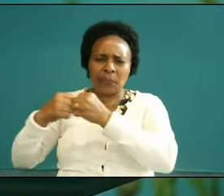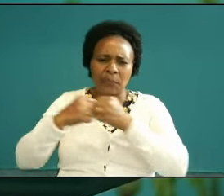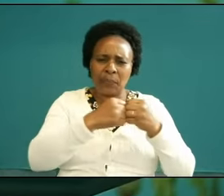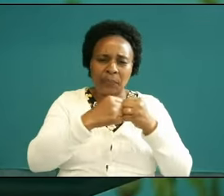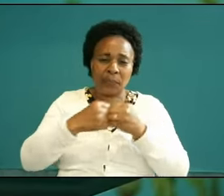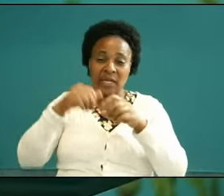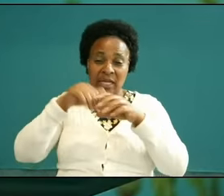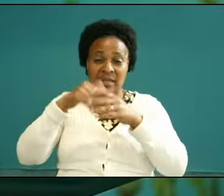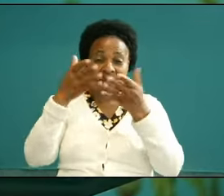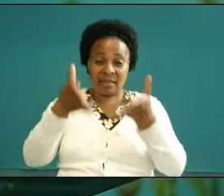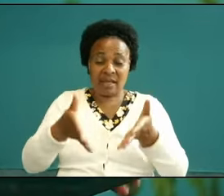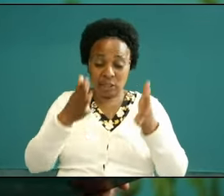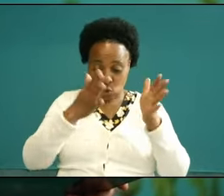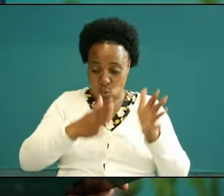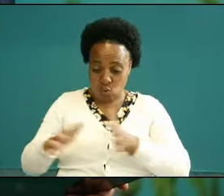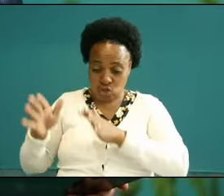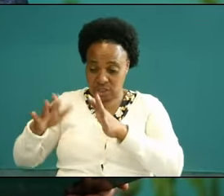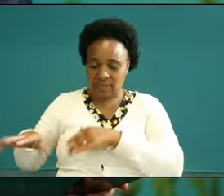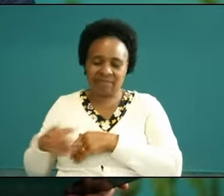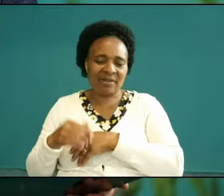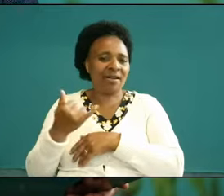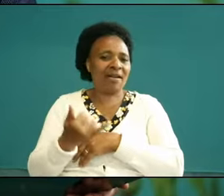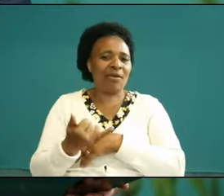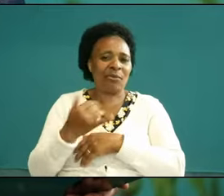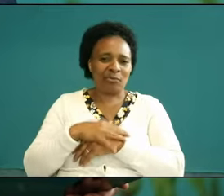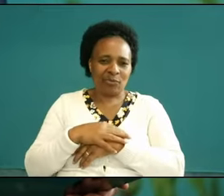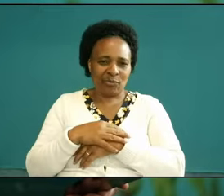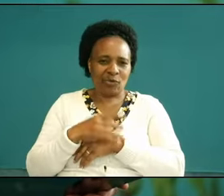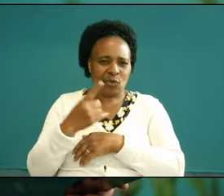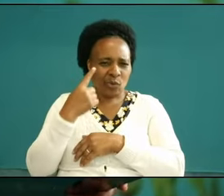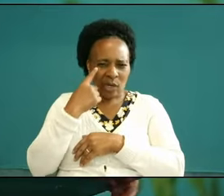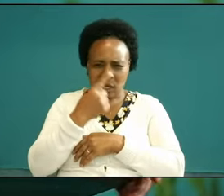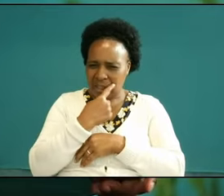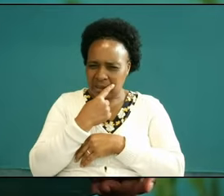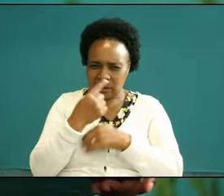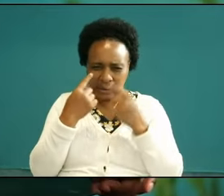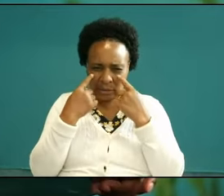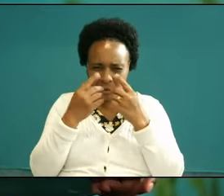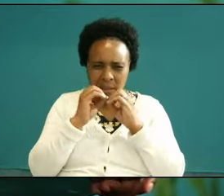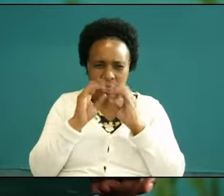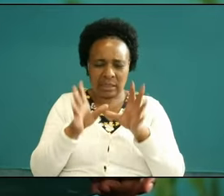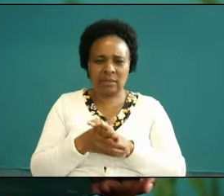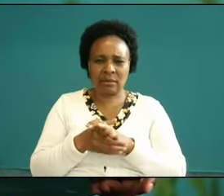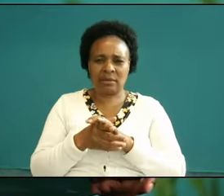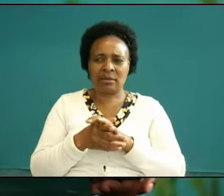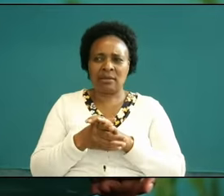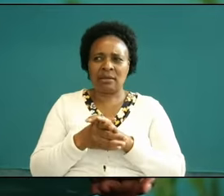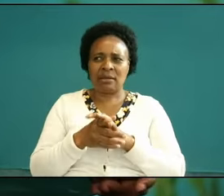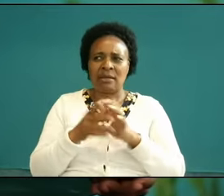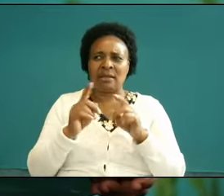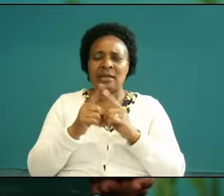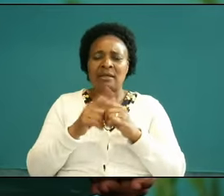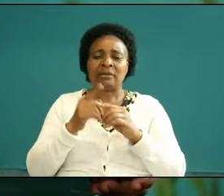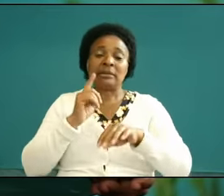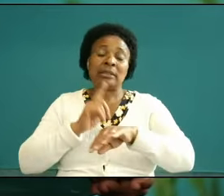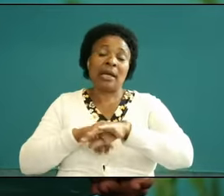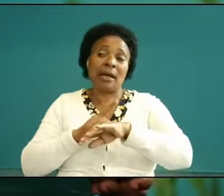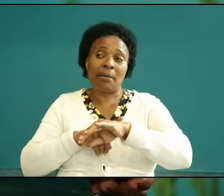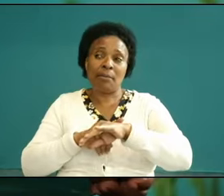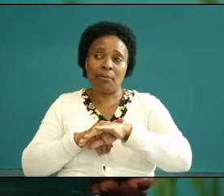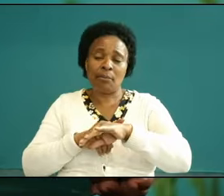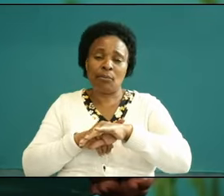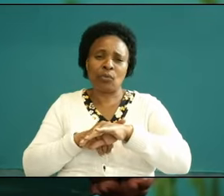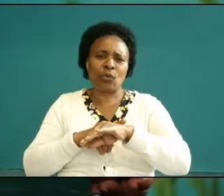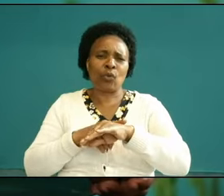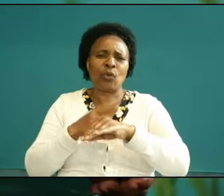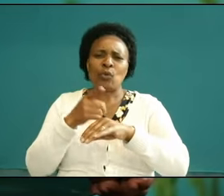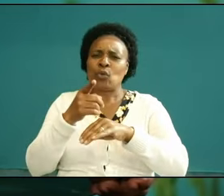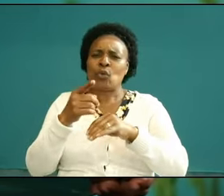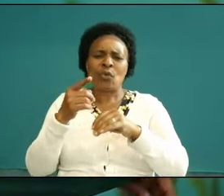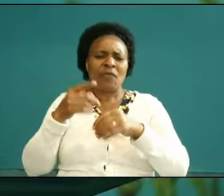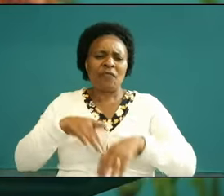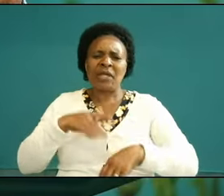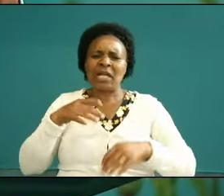and soop feia grips your heart The Horizon looks green and survival seems impossible but then in